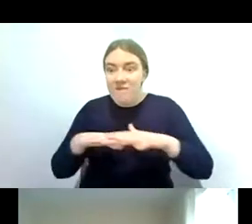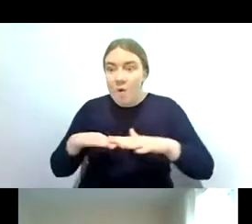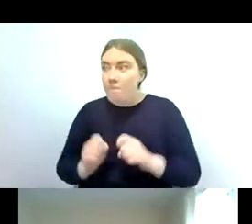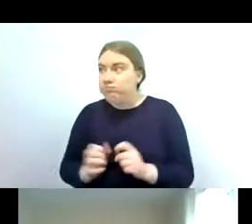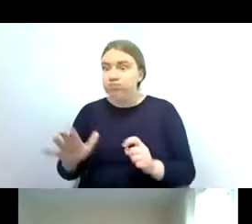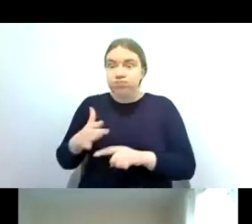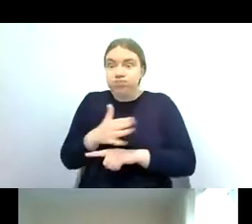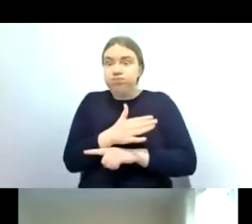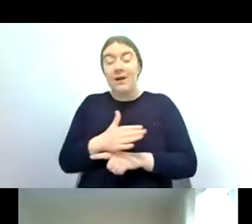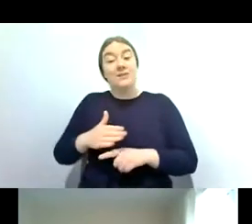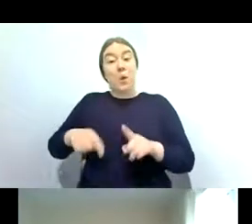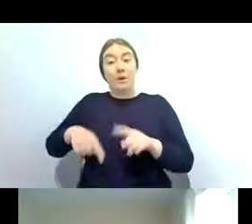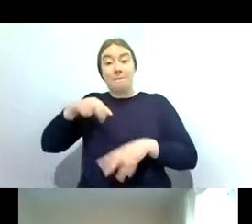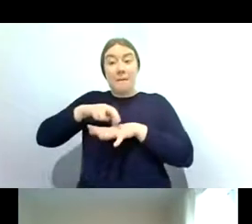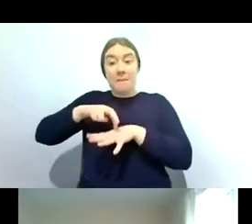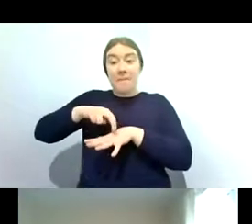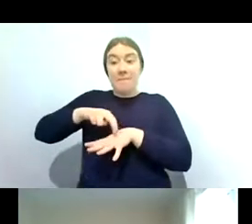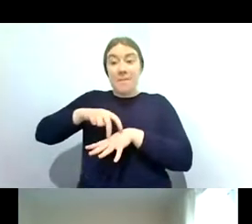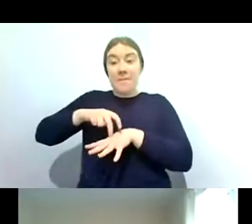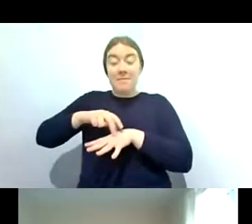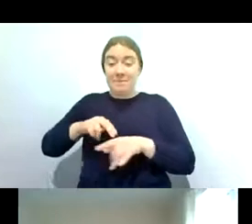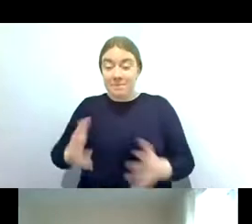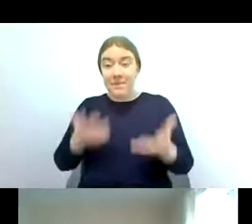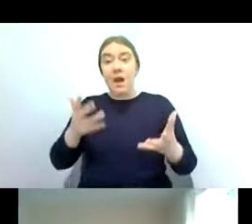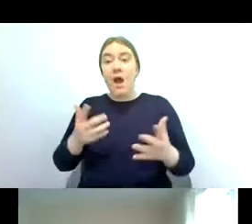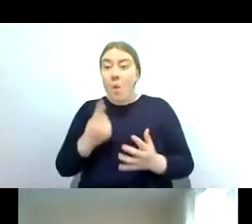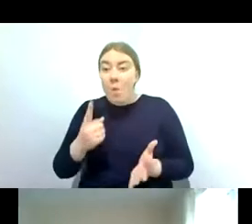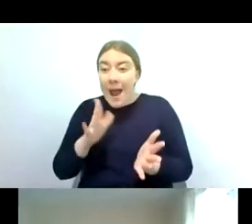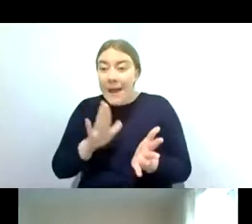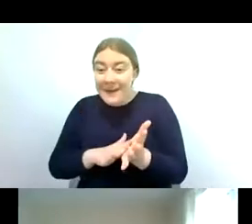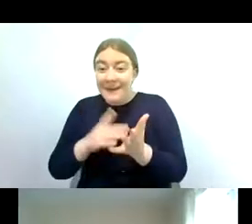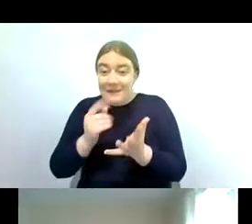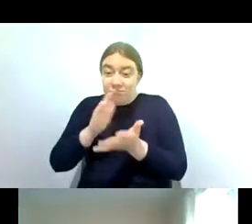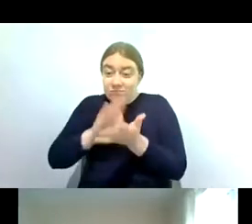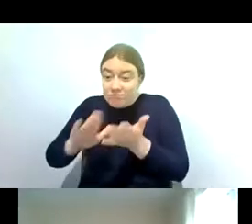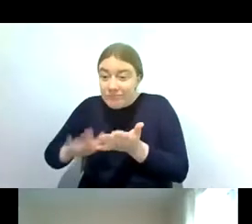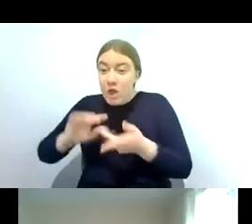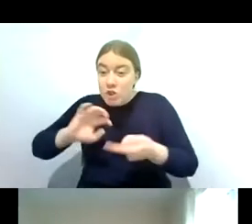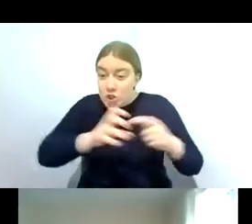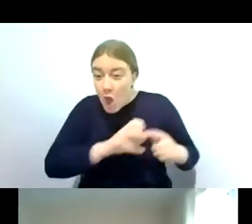you then can spend up to one minute washing stones and that is basically picking up stones